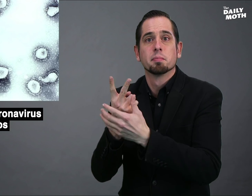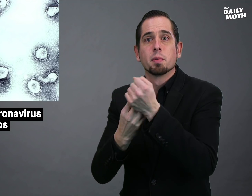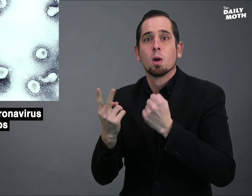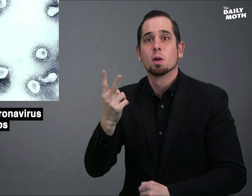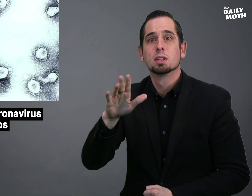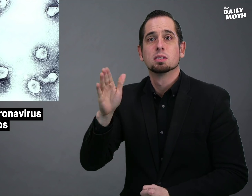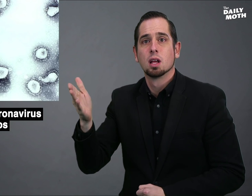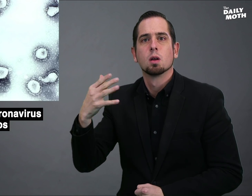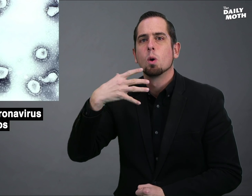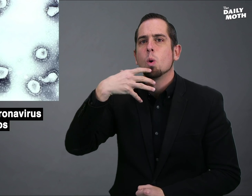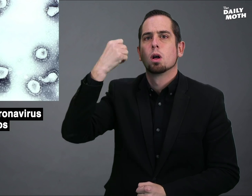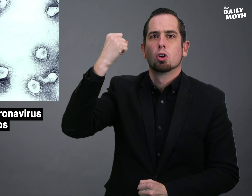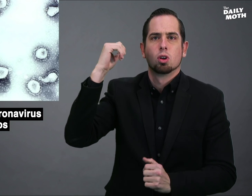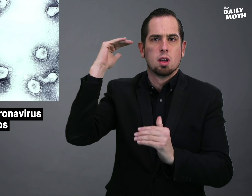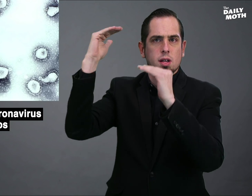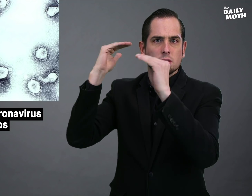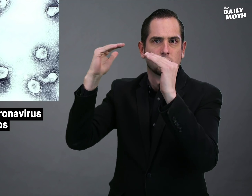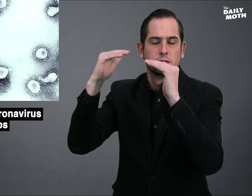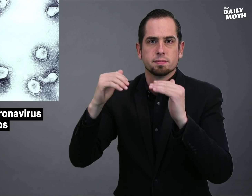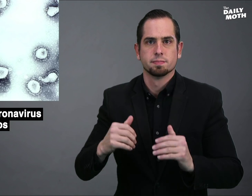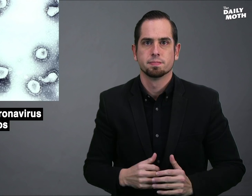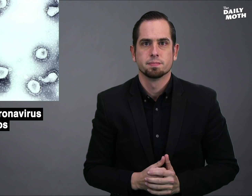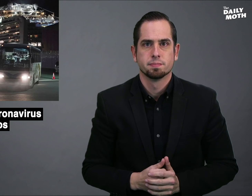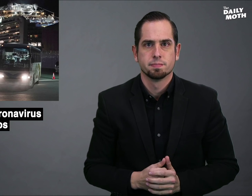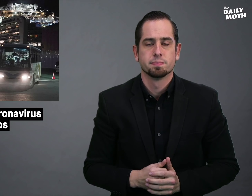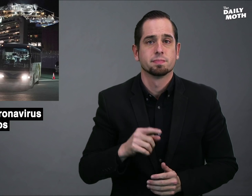Both who died were older adults.